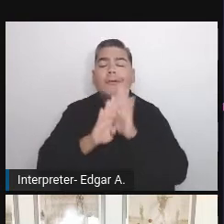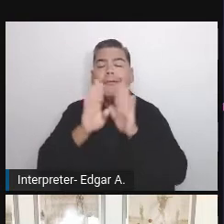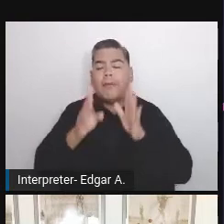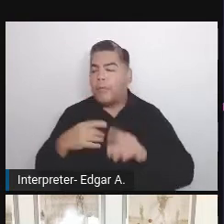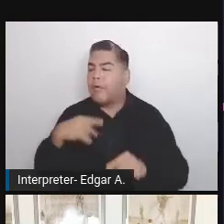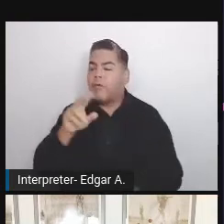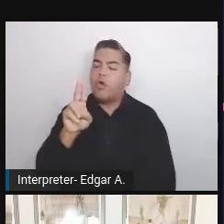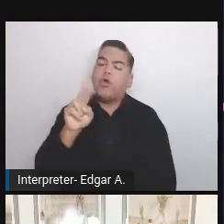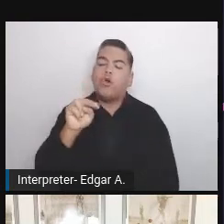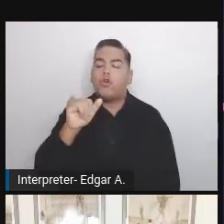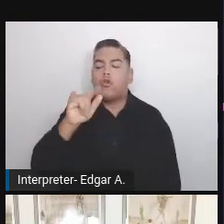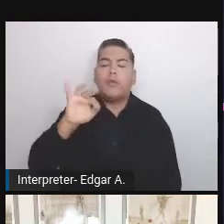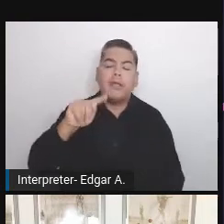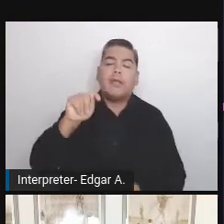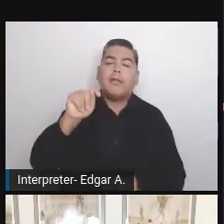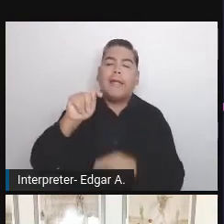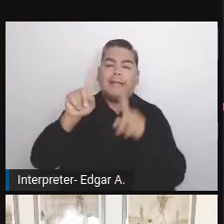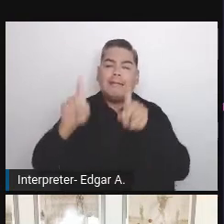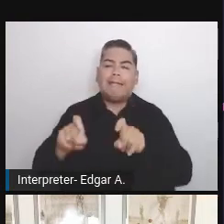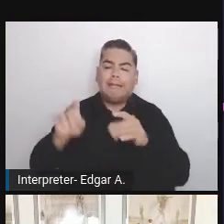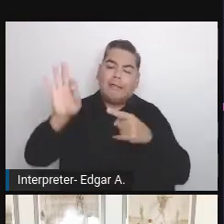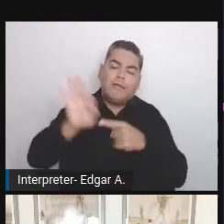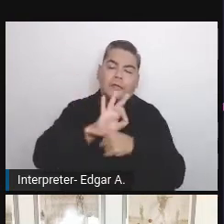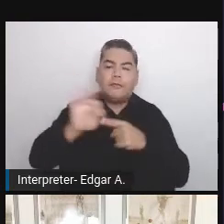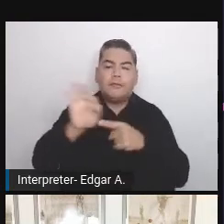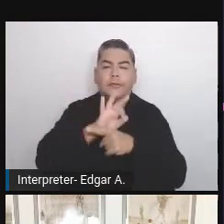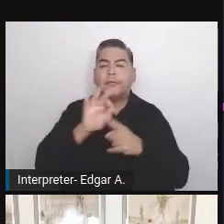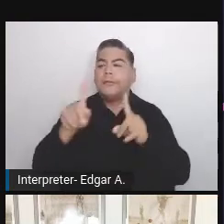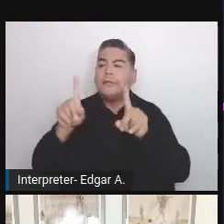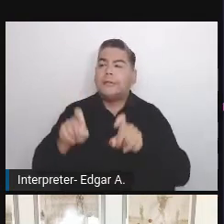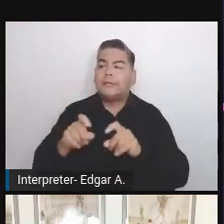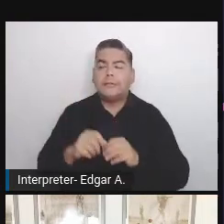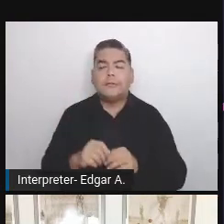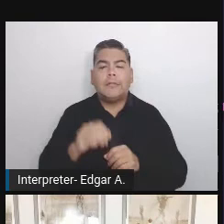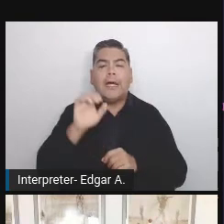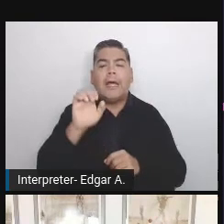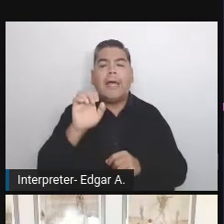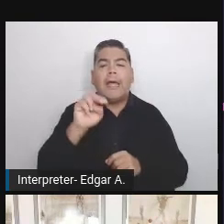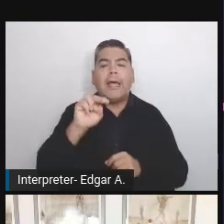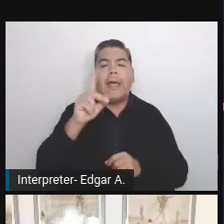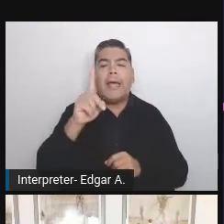functional tests, end-to-end tests from different sites from PHP from JavaScript.